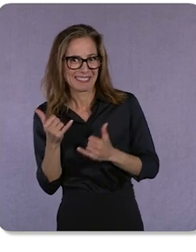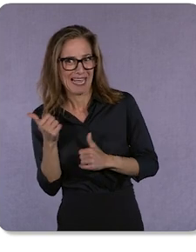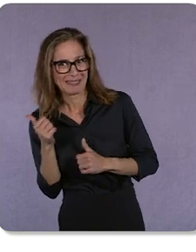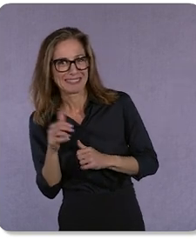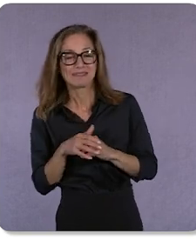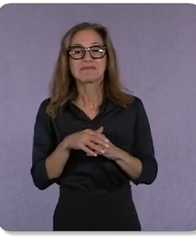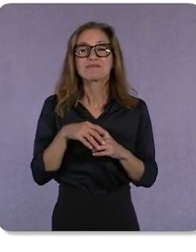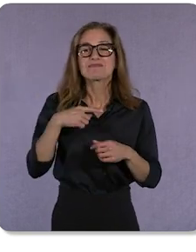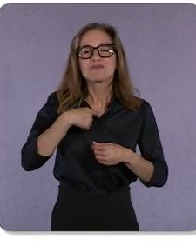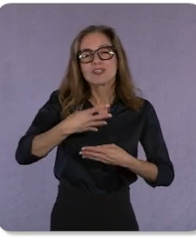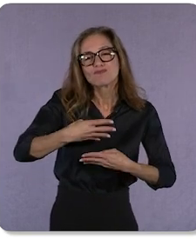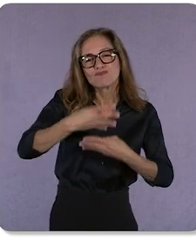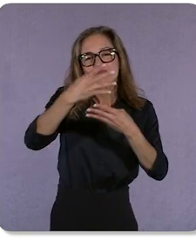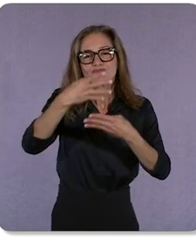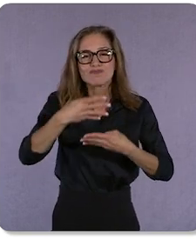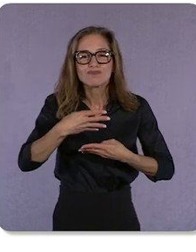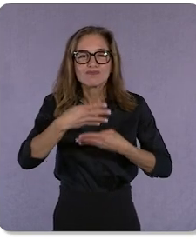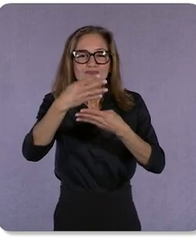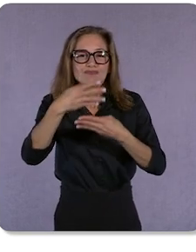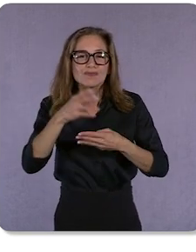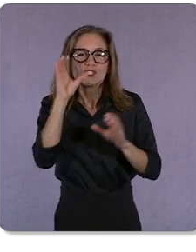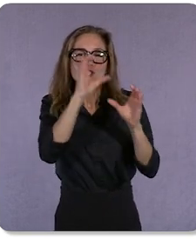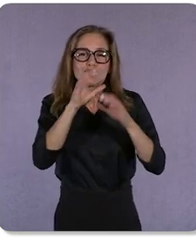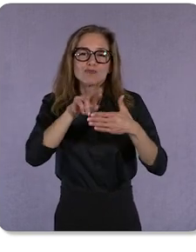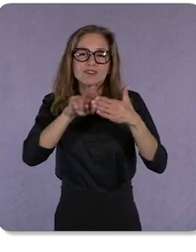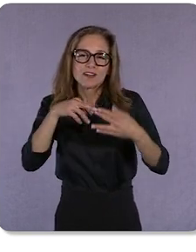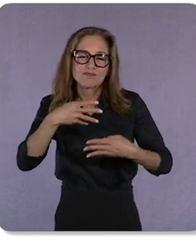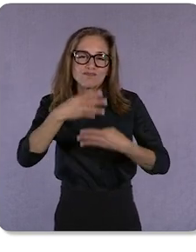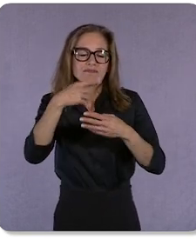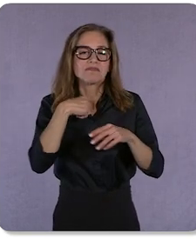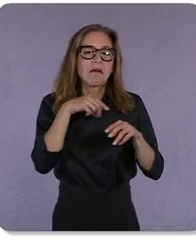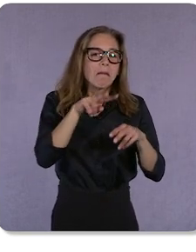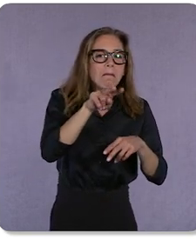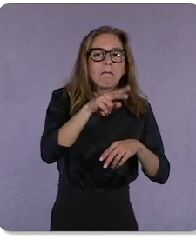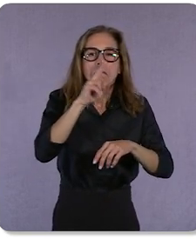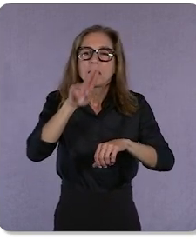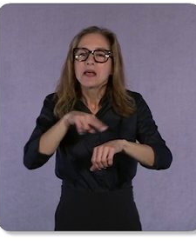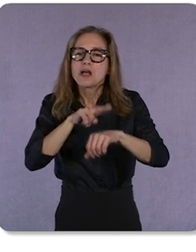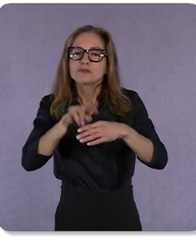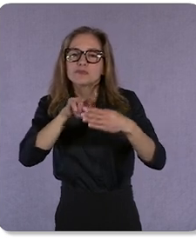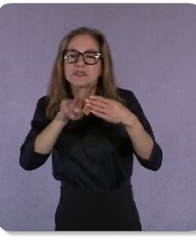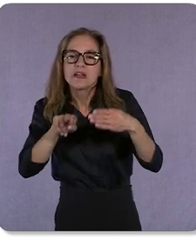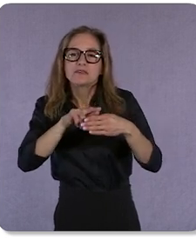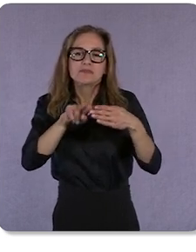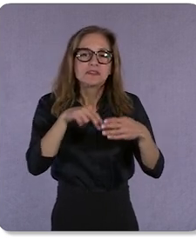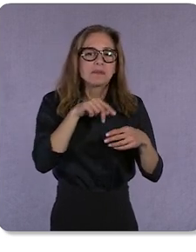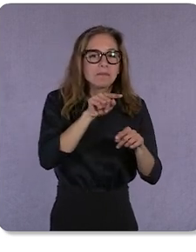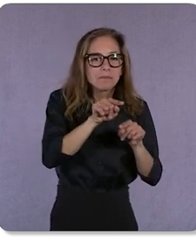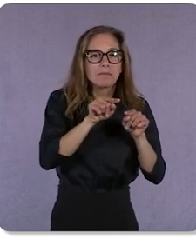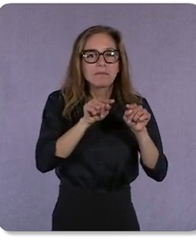As I scroll through the Search results, I see a combination of organic results and shopping ads